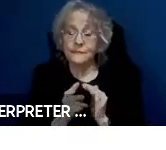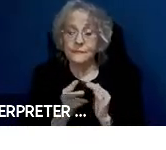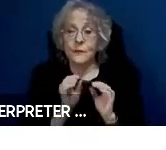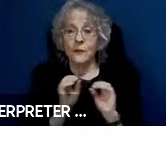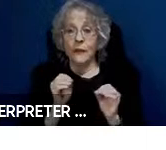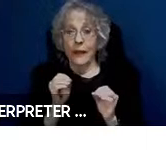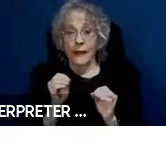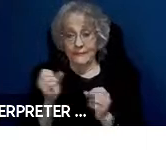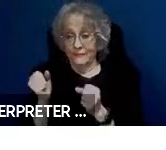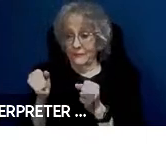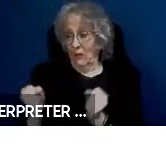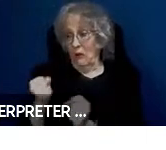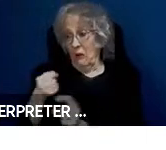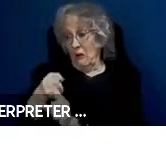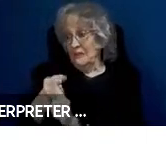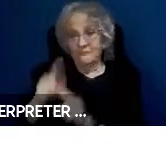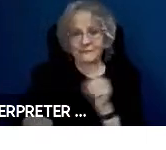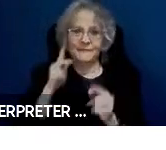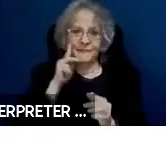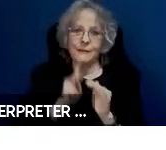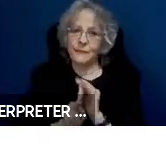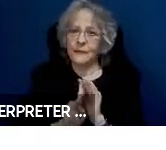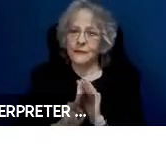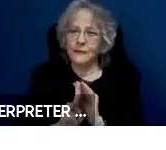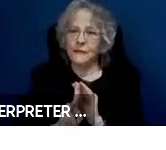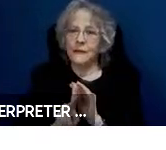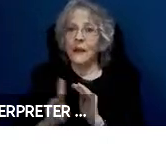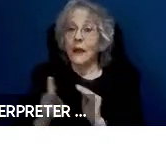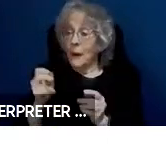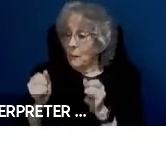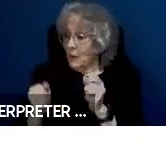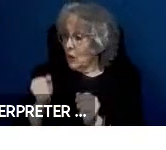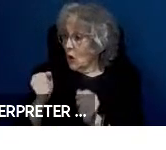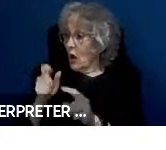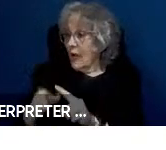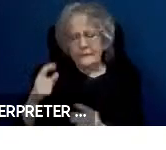going to predict is going to happen, and the vehicle has to figure out how to handle that.